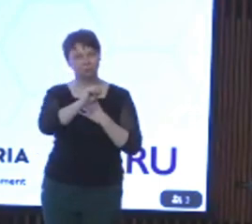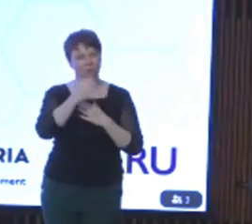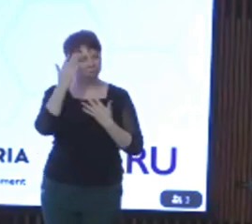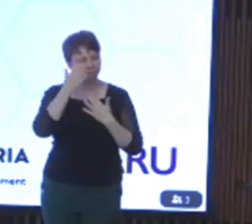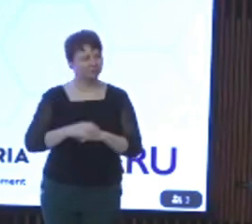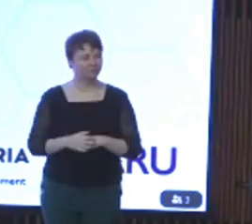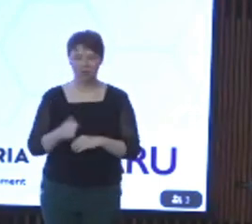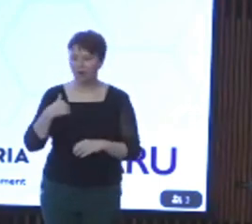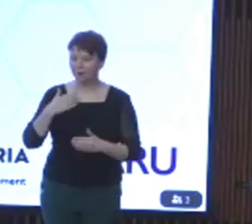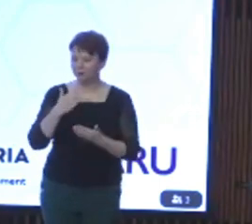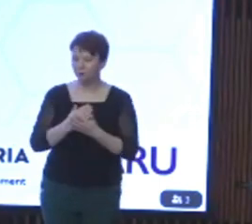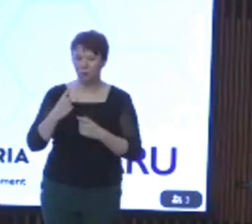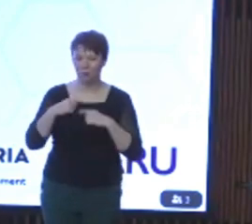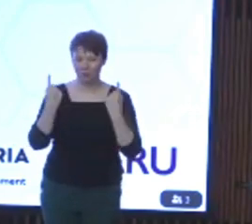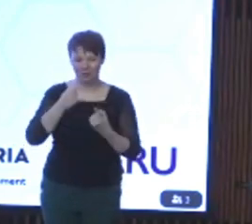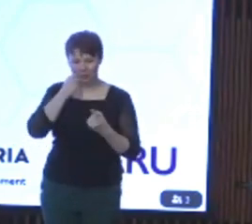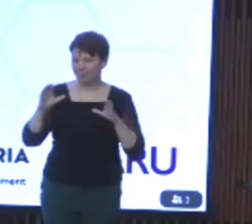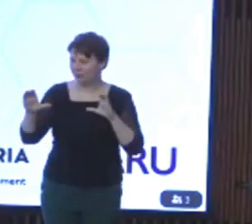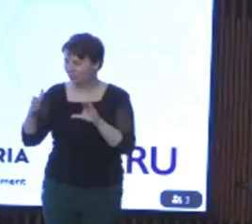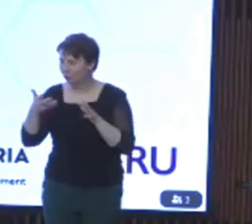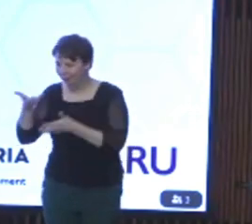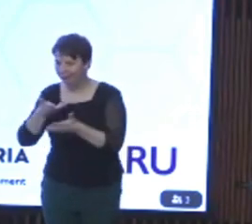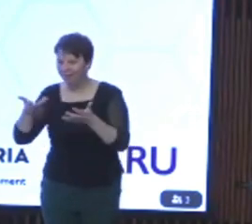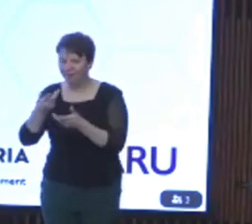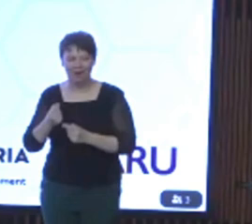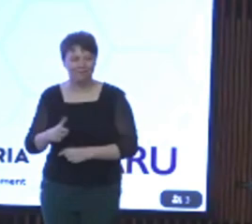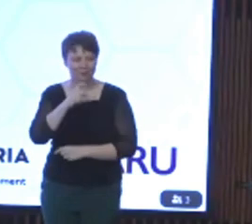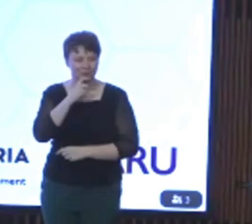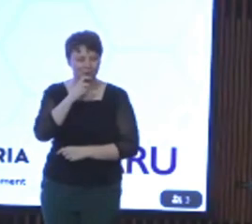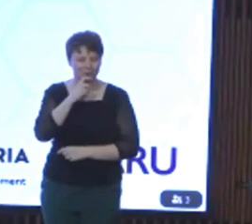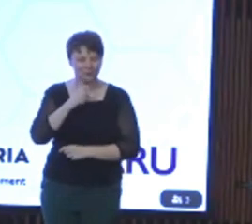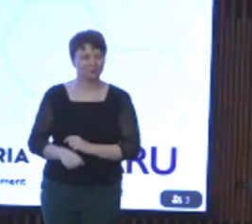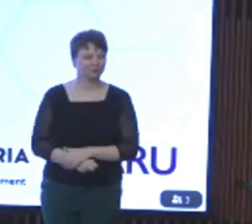sure we'll speak about more as a group in this afternoon's conference sessions. And thank you,